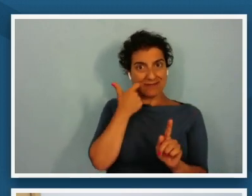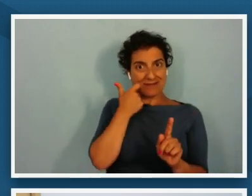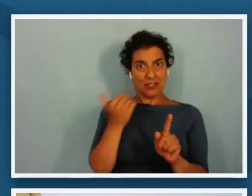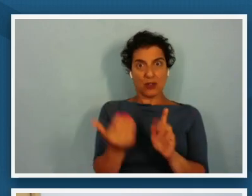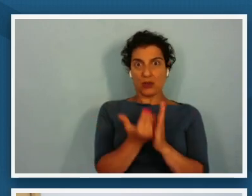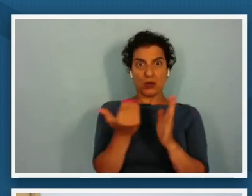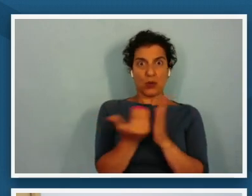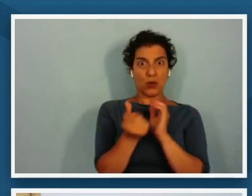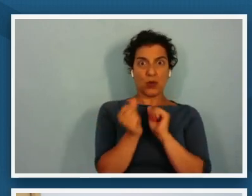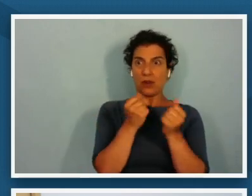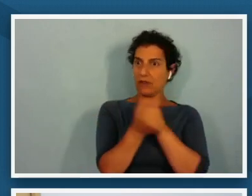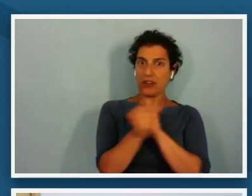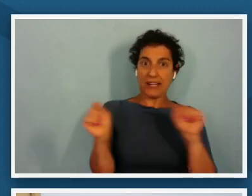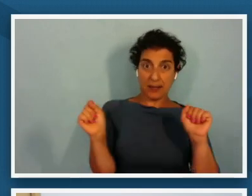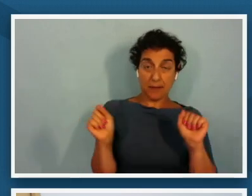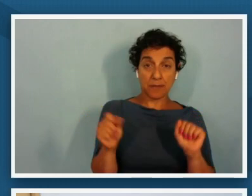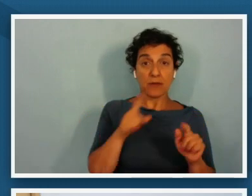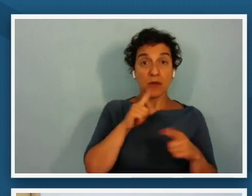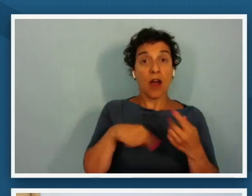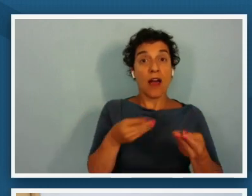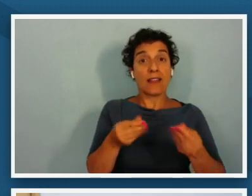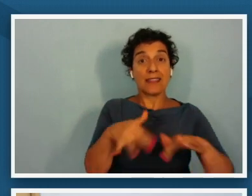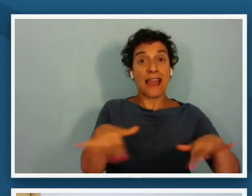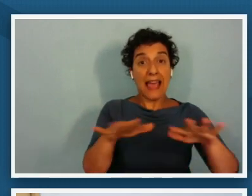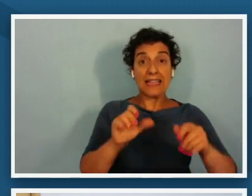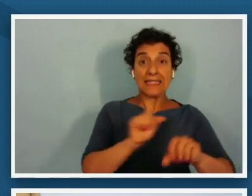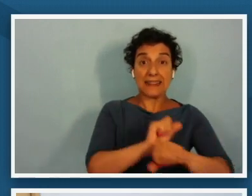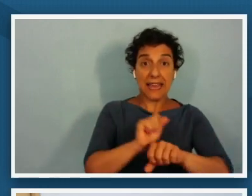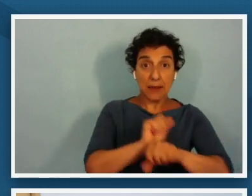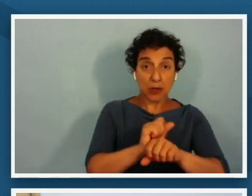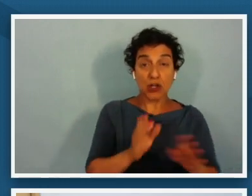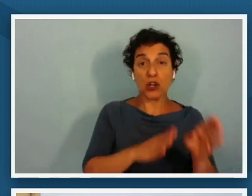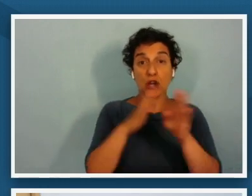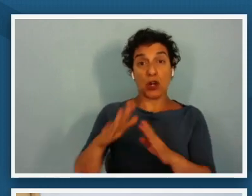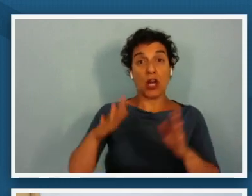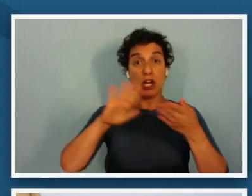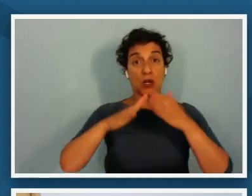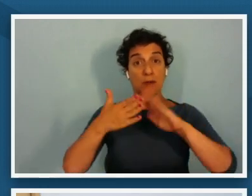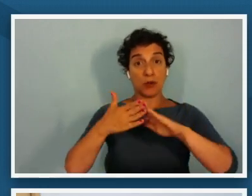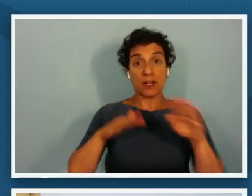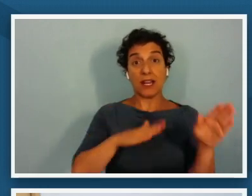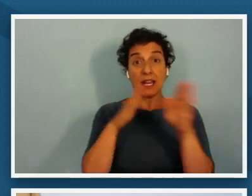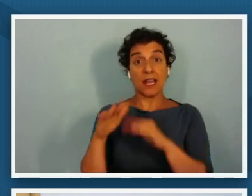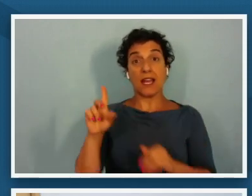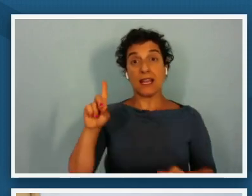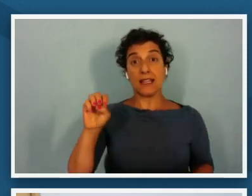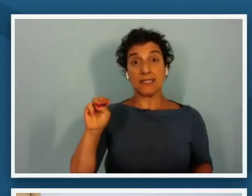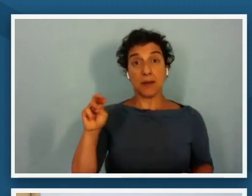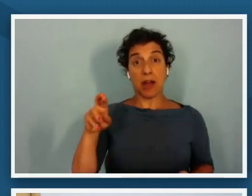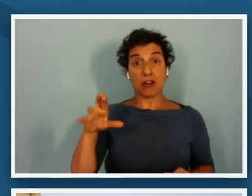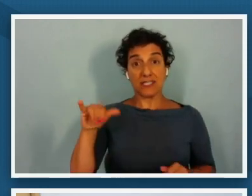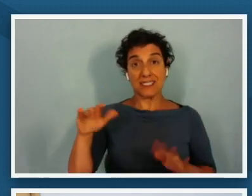we look at land and labor we look at community we look at democracy and we look at